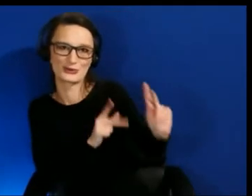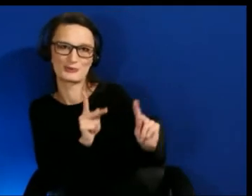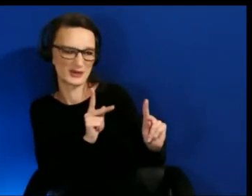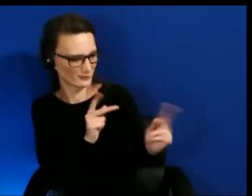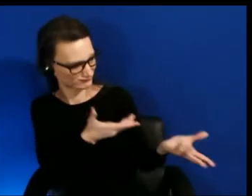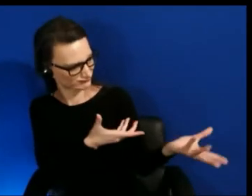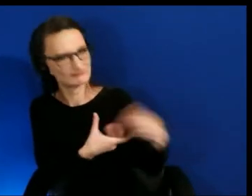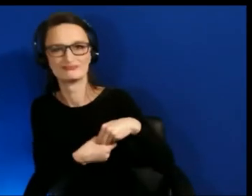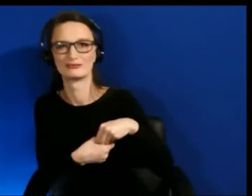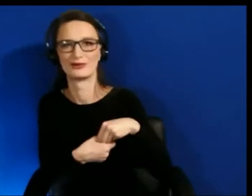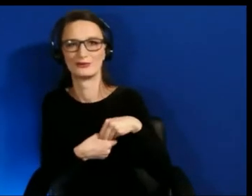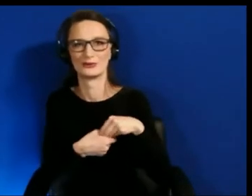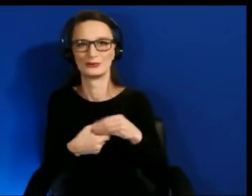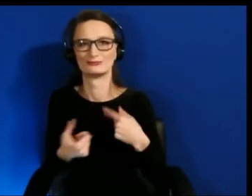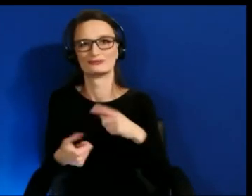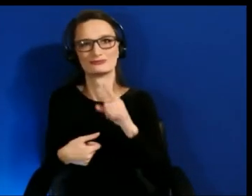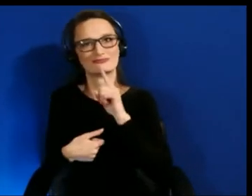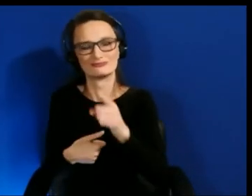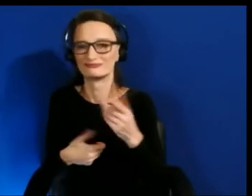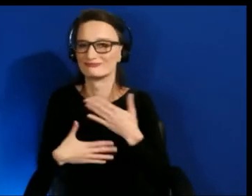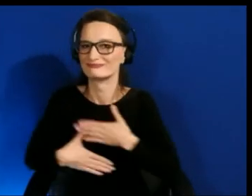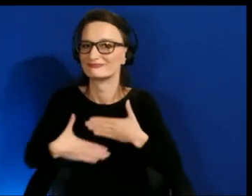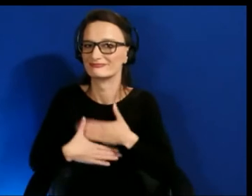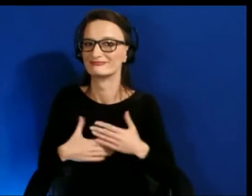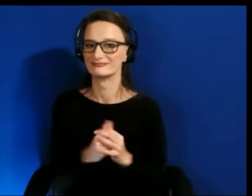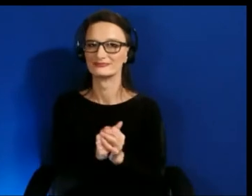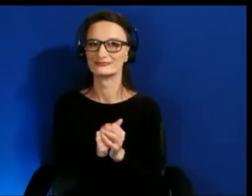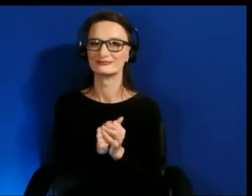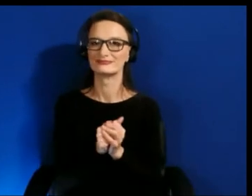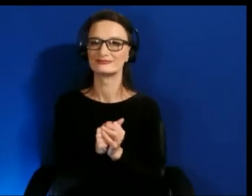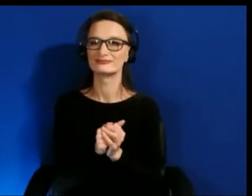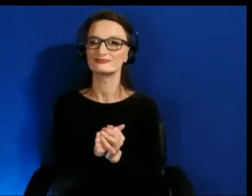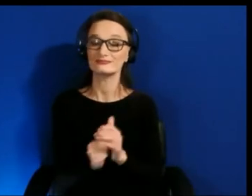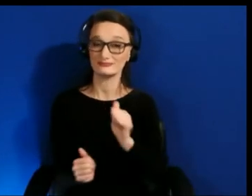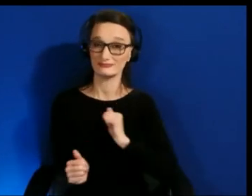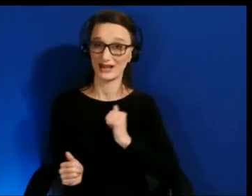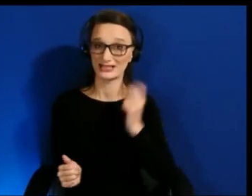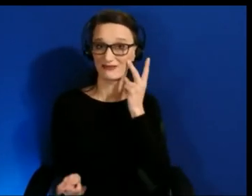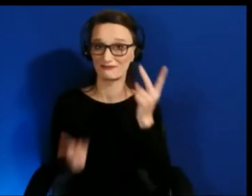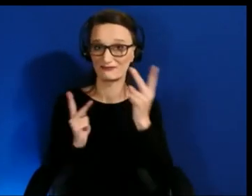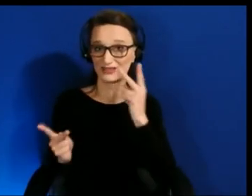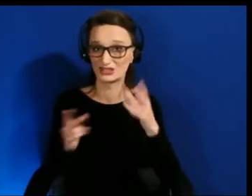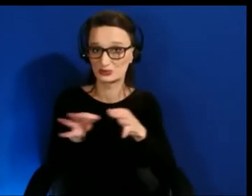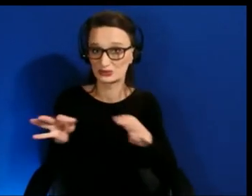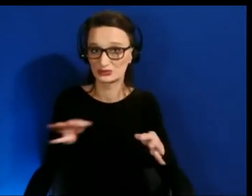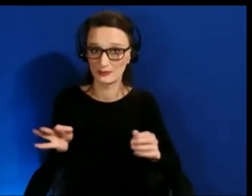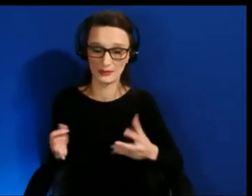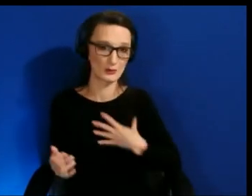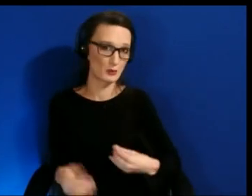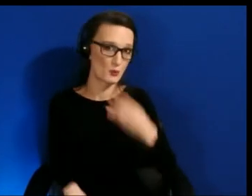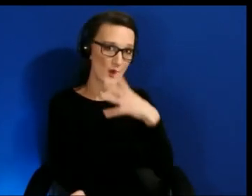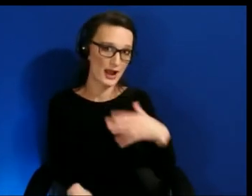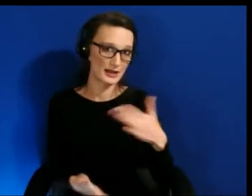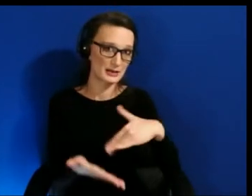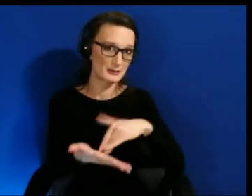coming our way. As a description I’m a white middle aged woman. I have a wooden background behind me because